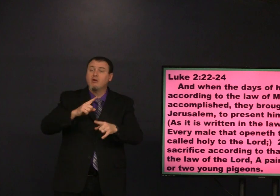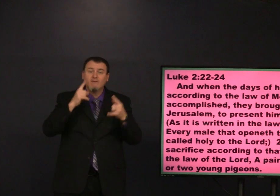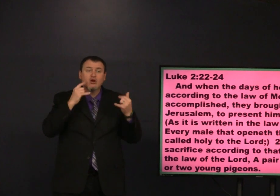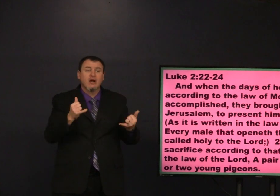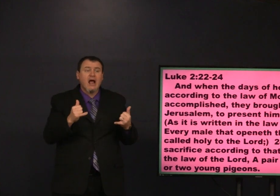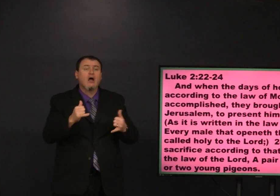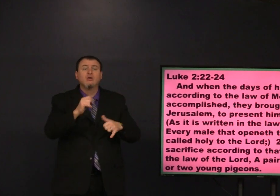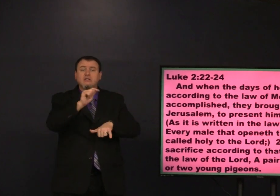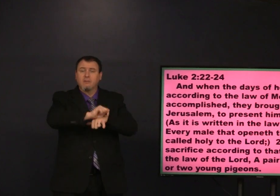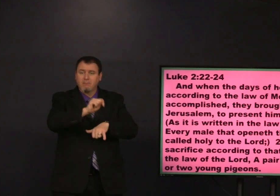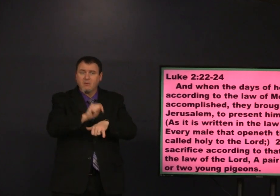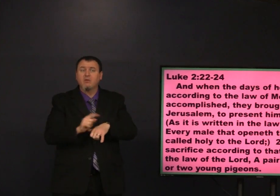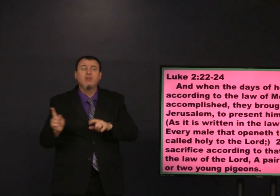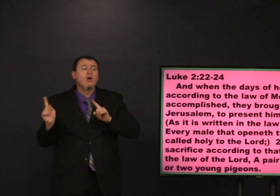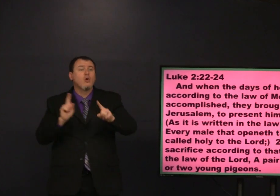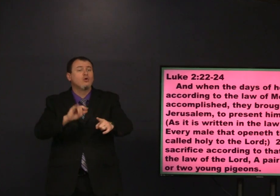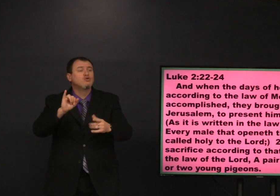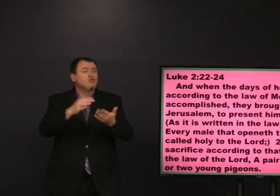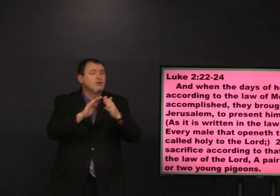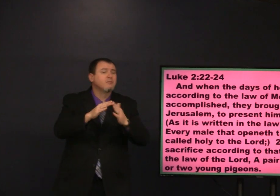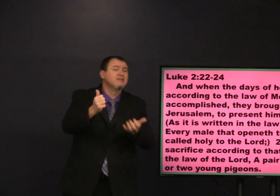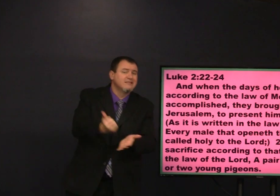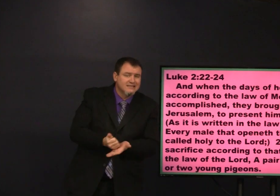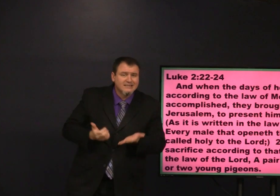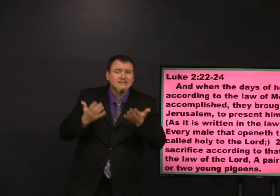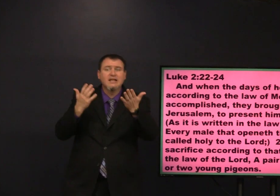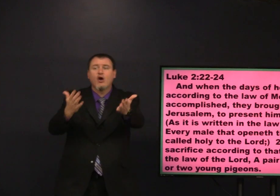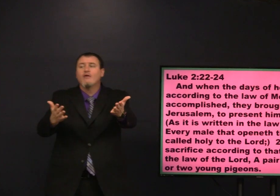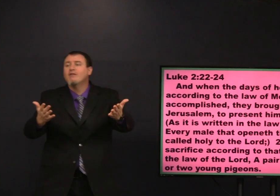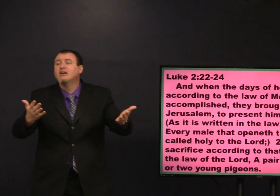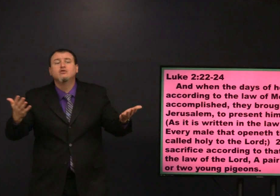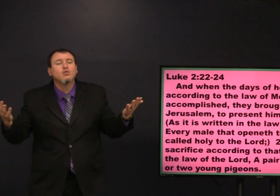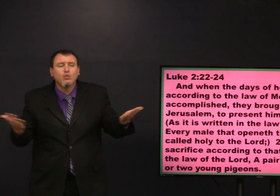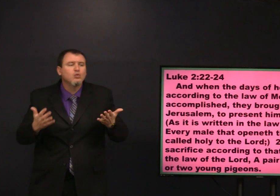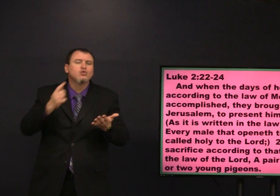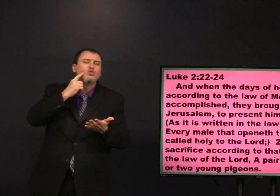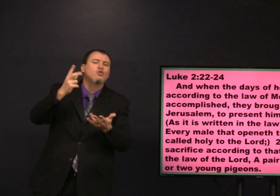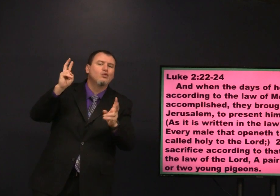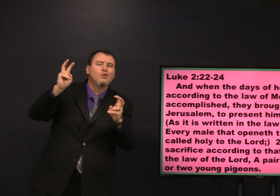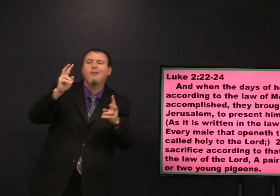happened later but anyway for today the temple they went to in Jerusalem to make the offering